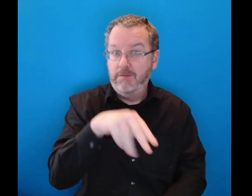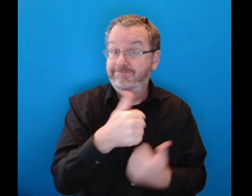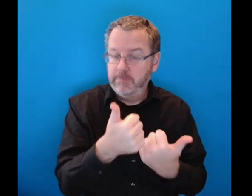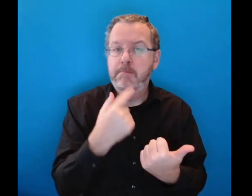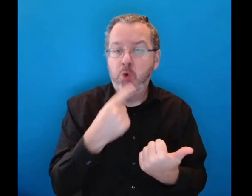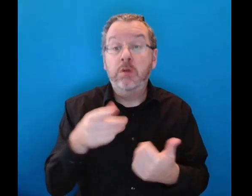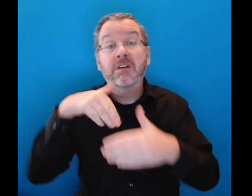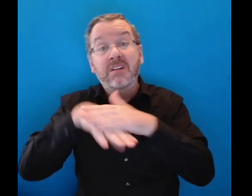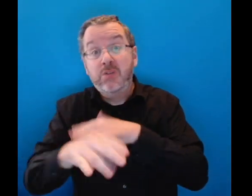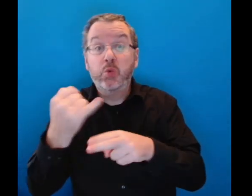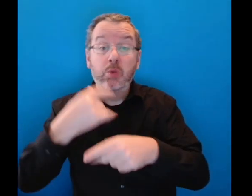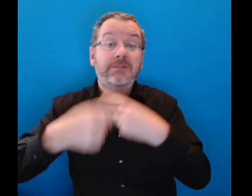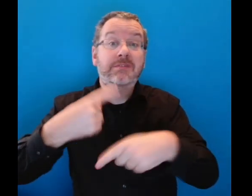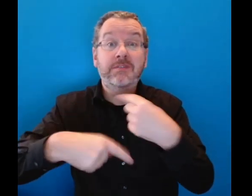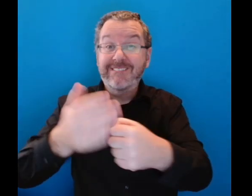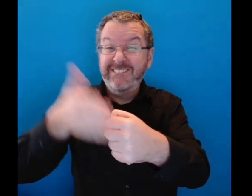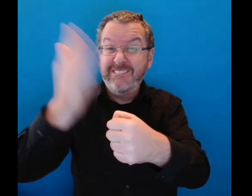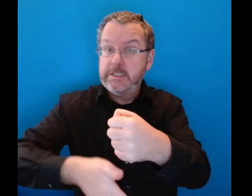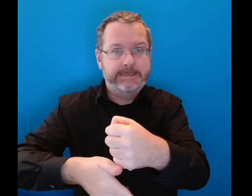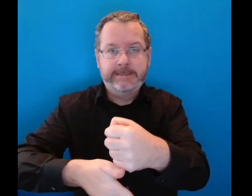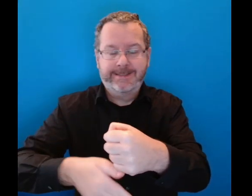but it seems he left school before his education was finished.